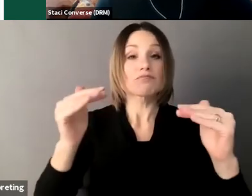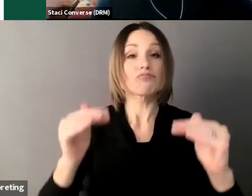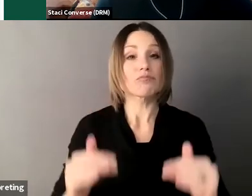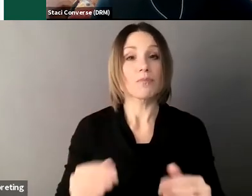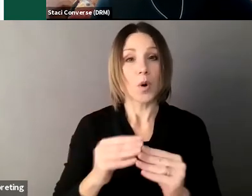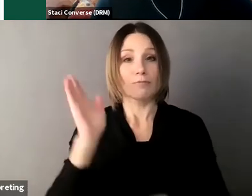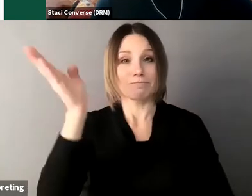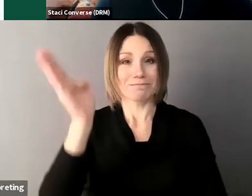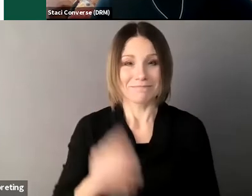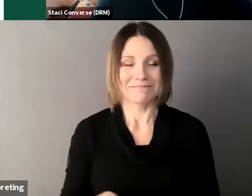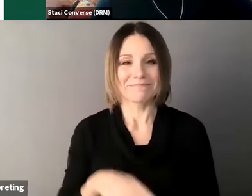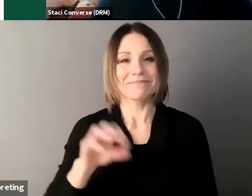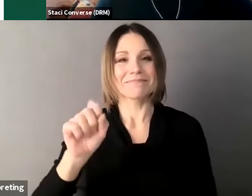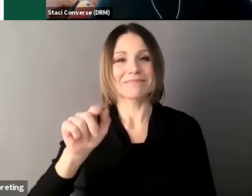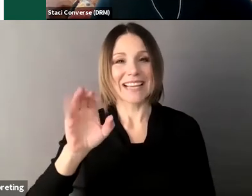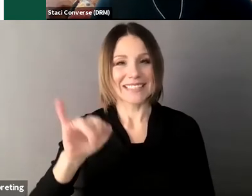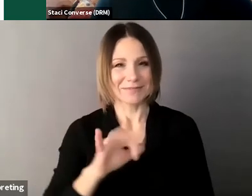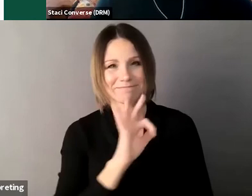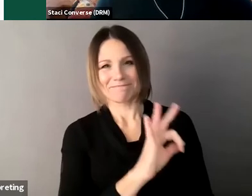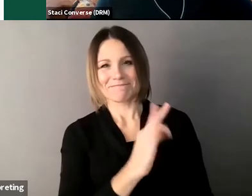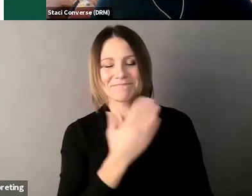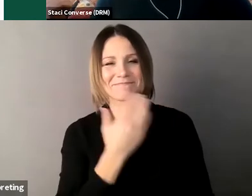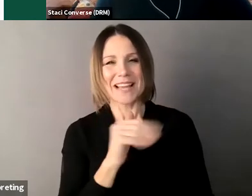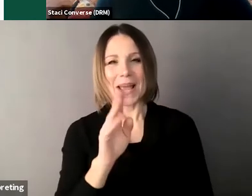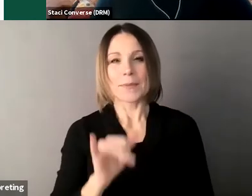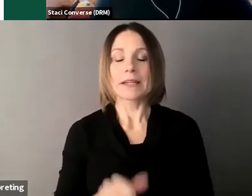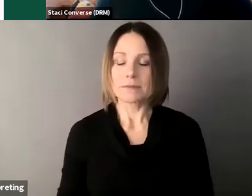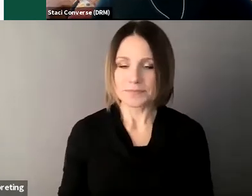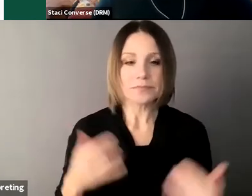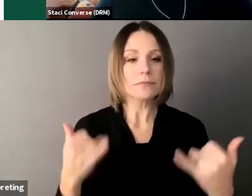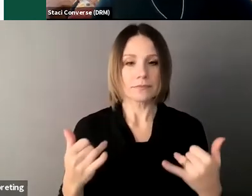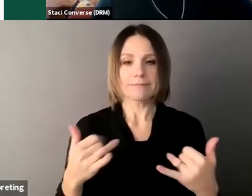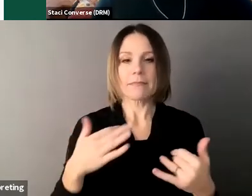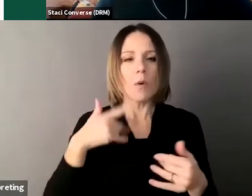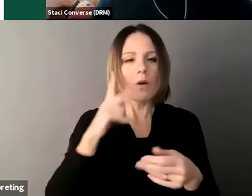oops and so I’m just going to talk a little bit about supported decision-making and it